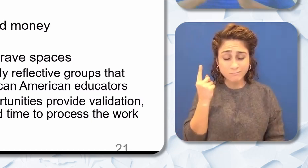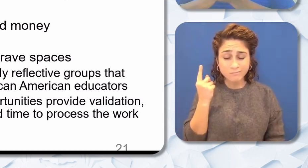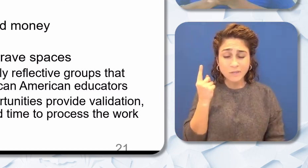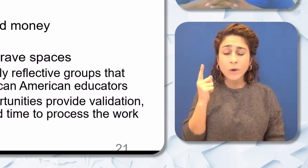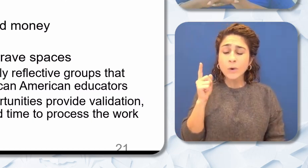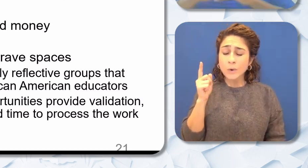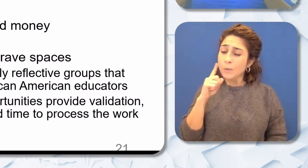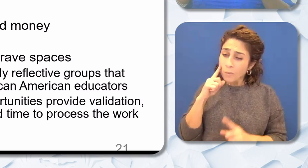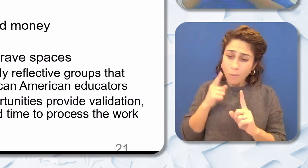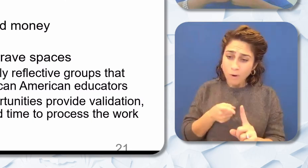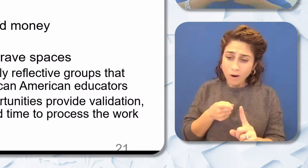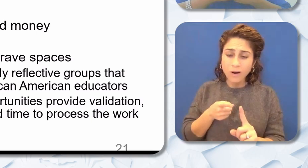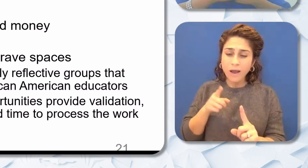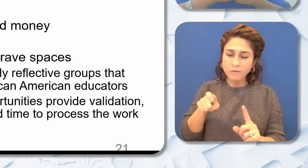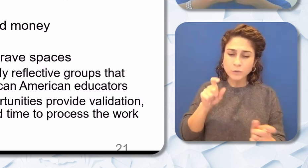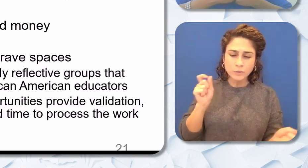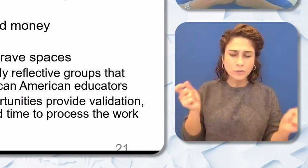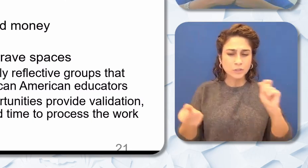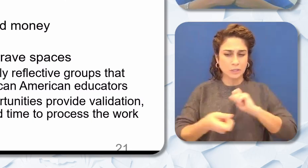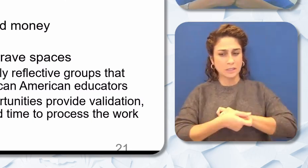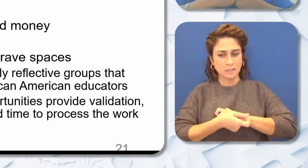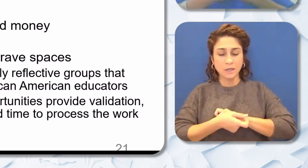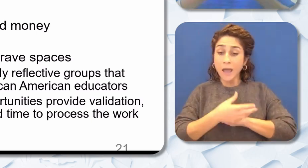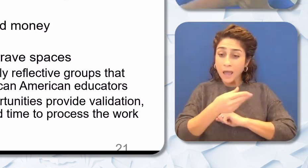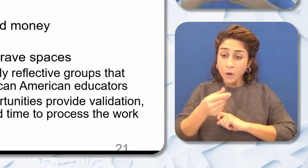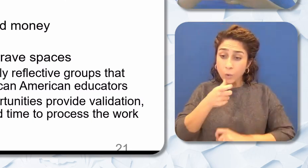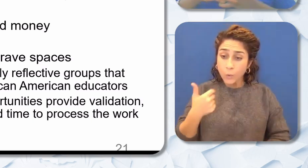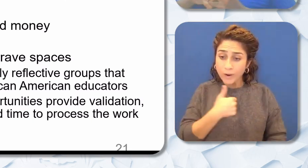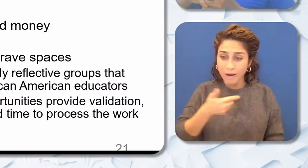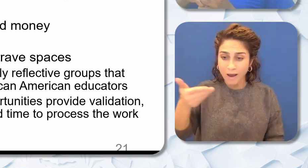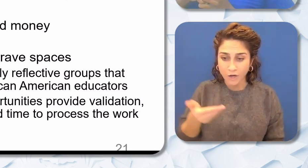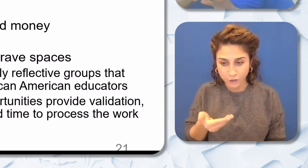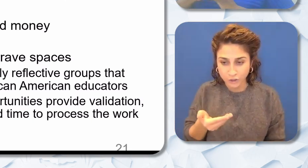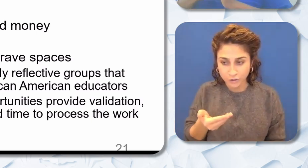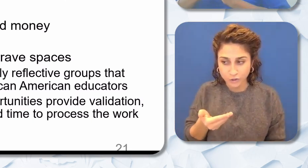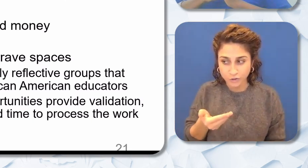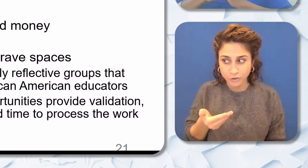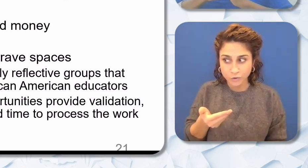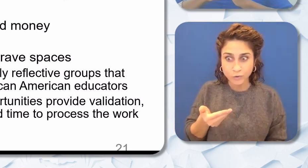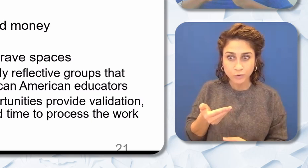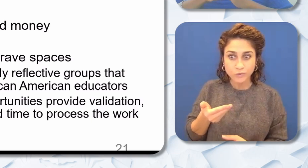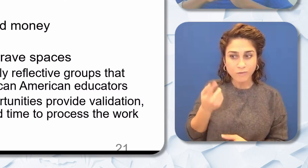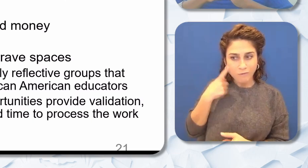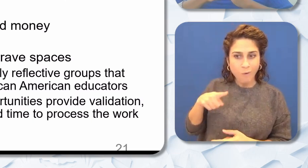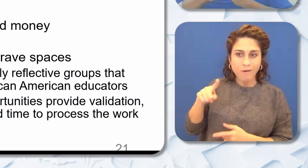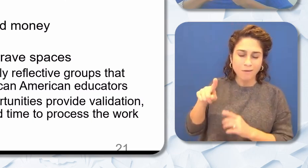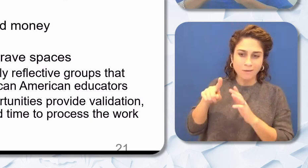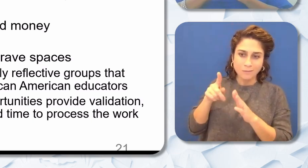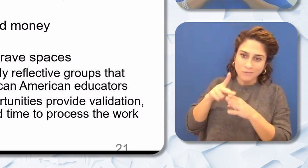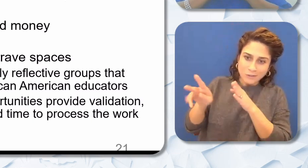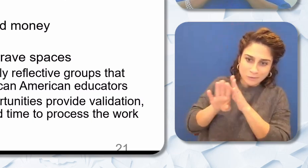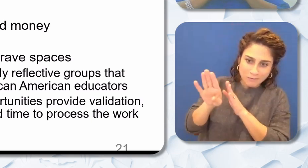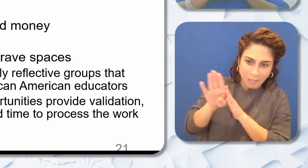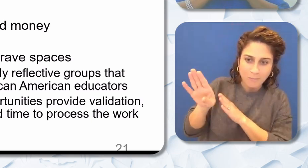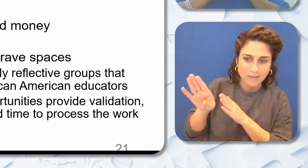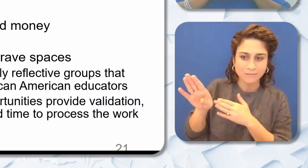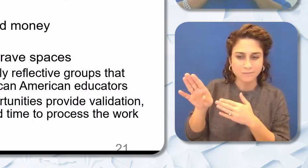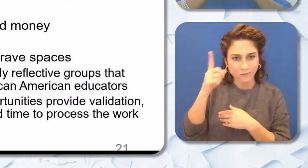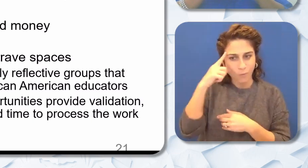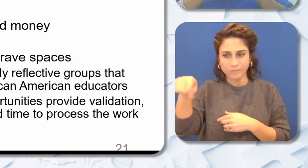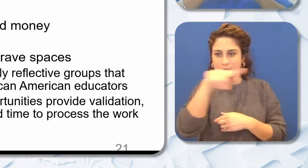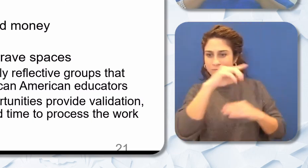do those things and who we hire to provide these type of services to our educators. Another way I